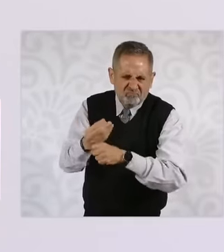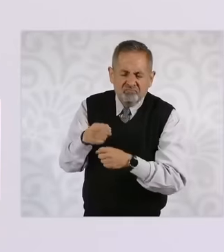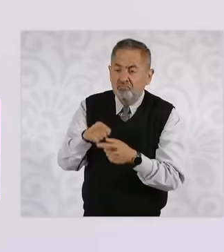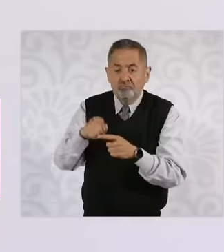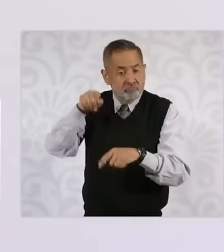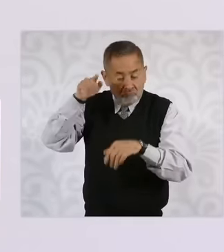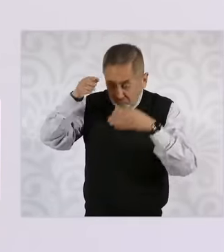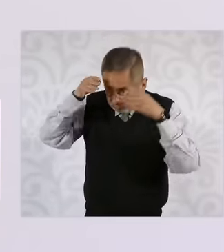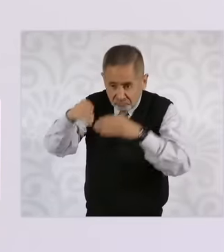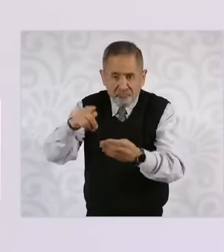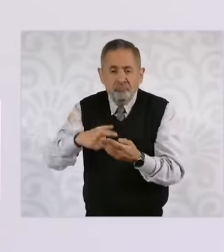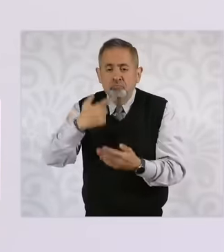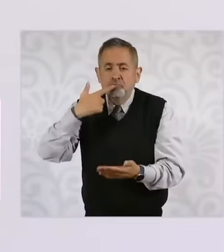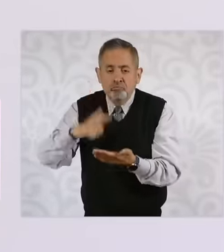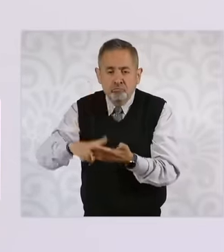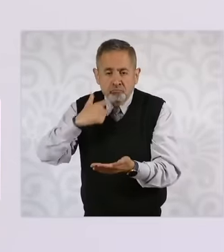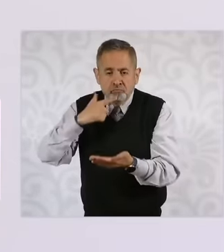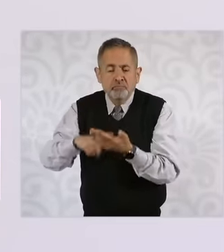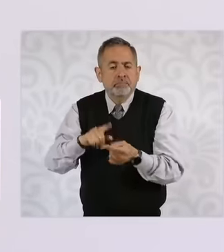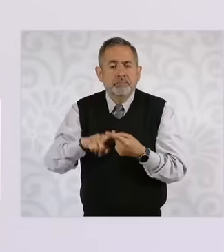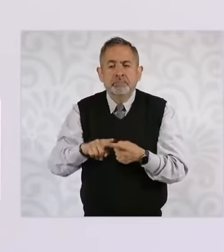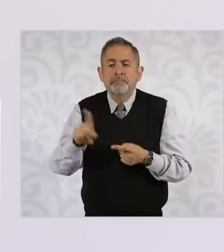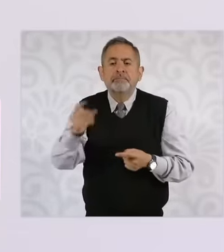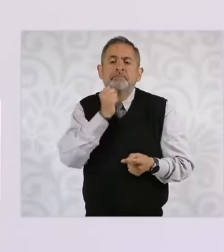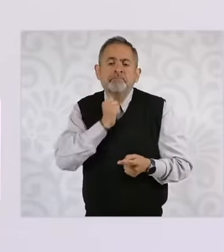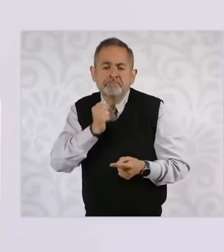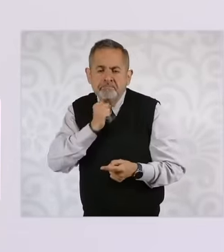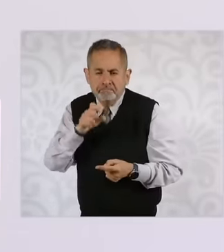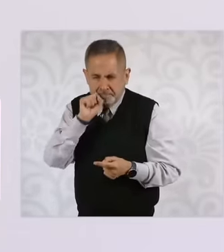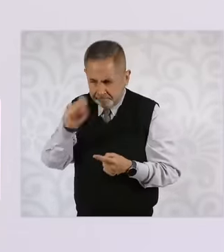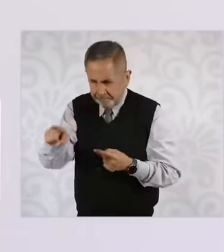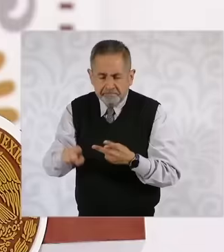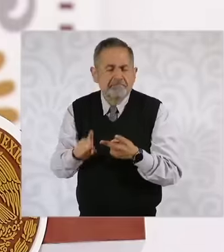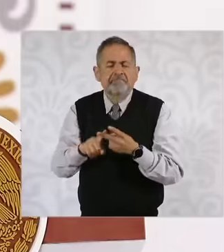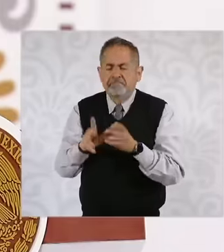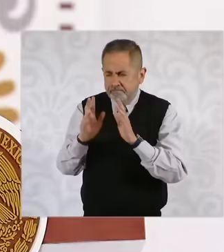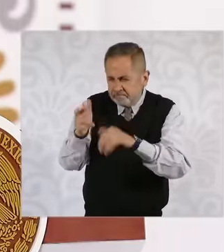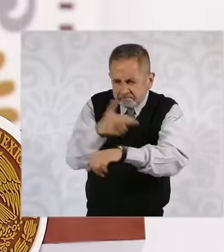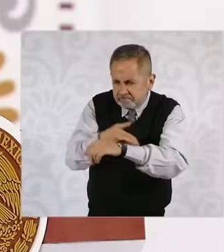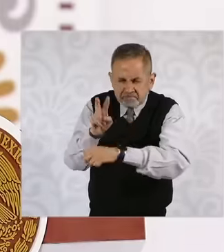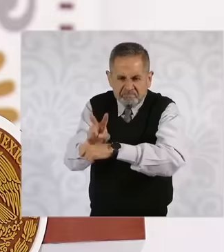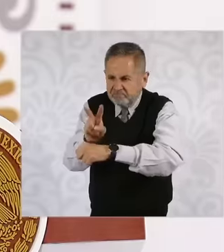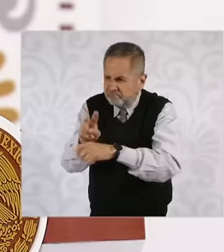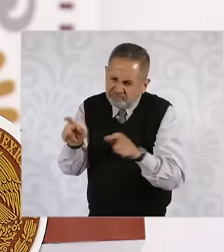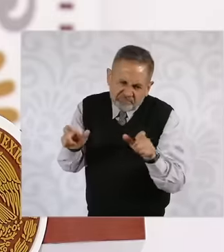in León Guanajuato in Salamanca too eh So we are working Here comes